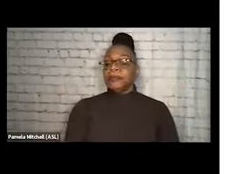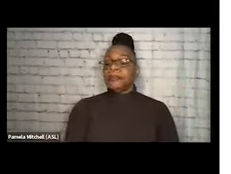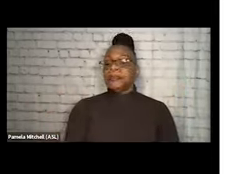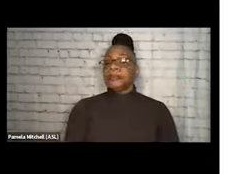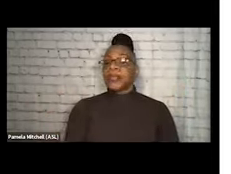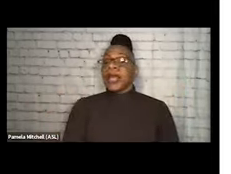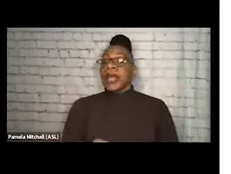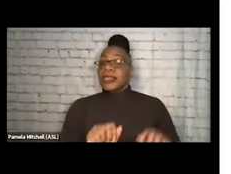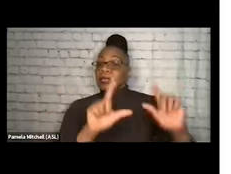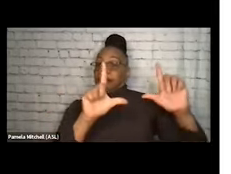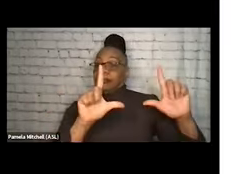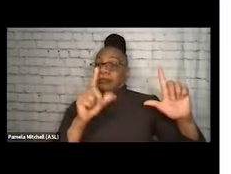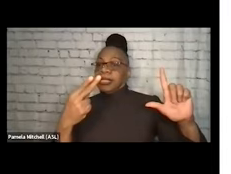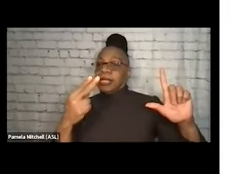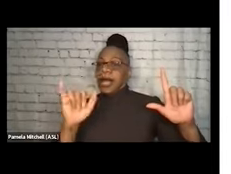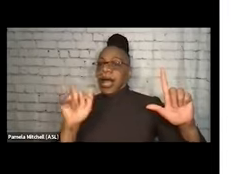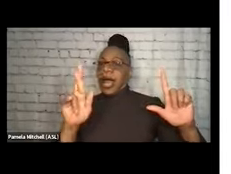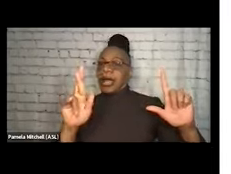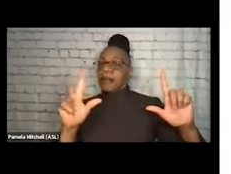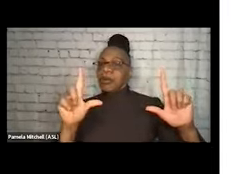which is the North American Syringe Exchange Network.